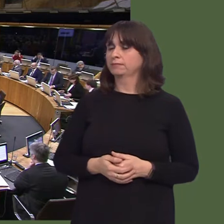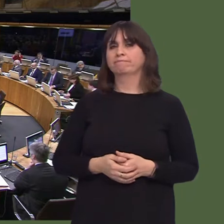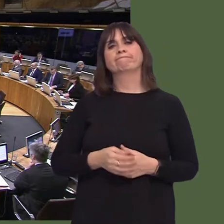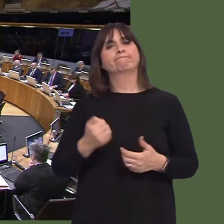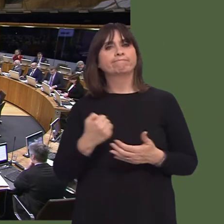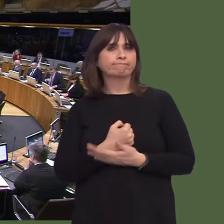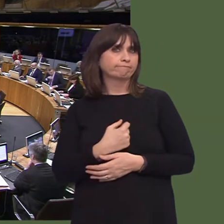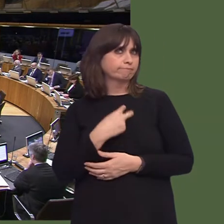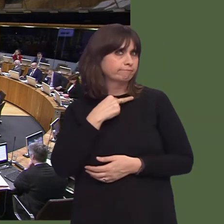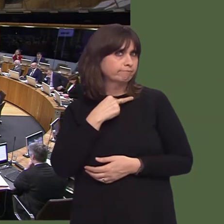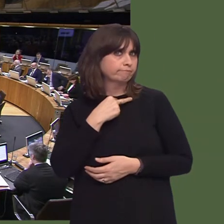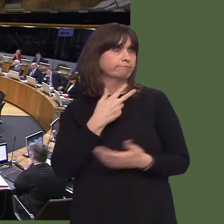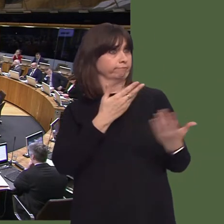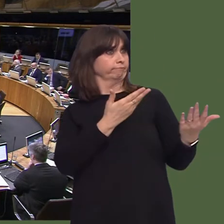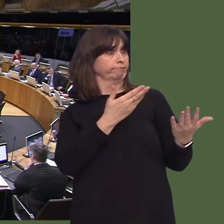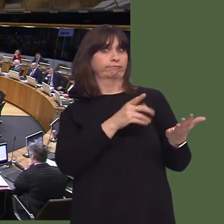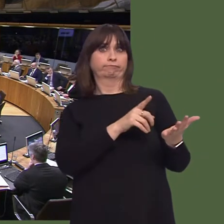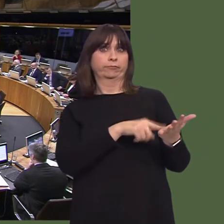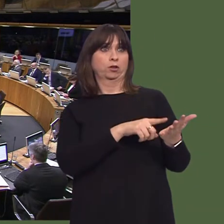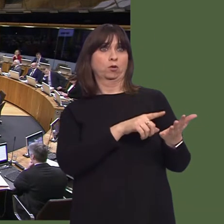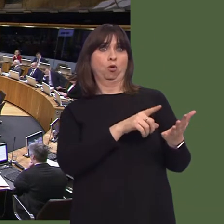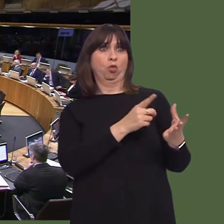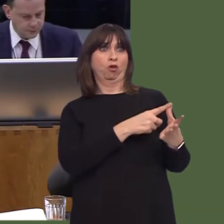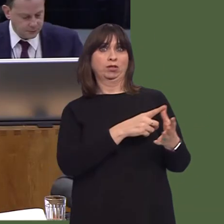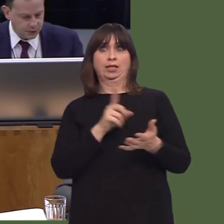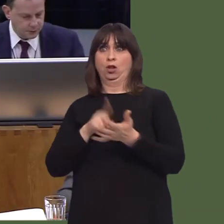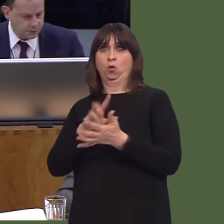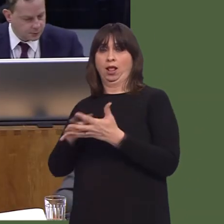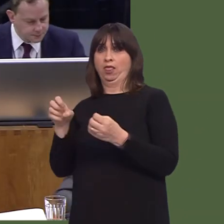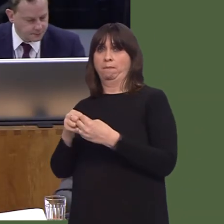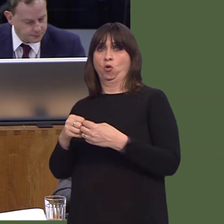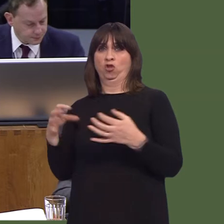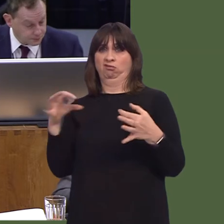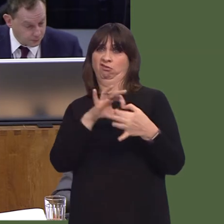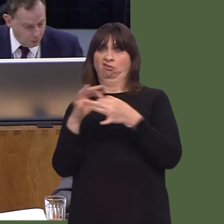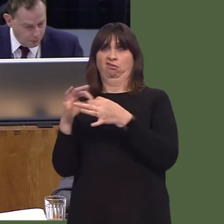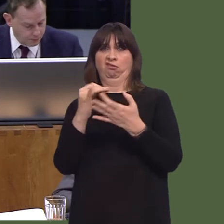city centre traders and businesses in Newport, together with partners such as Newport City